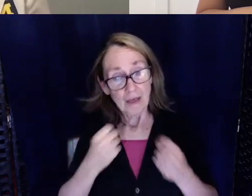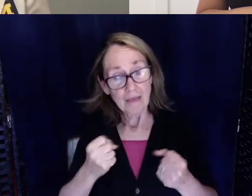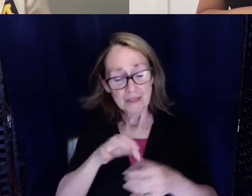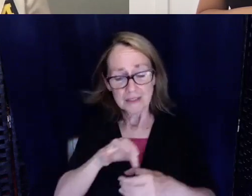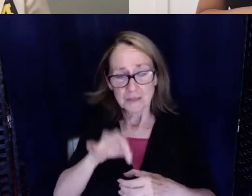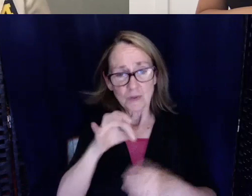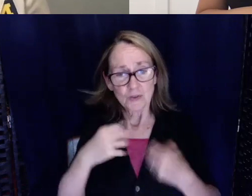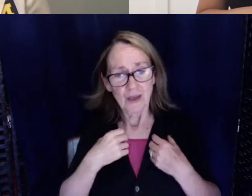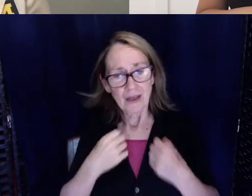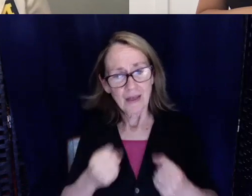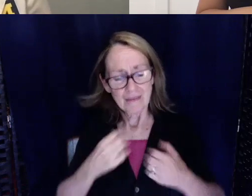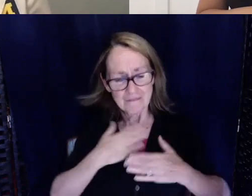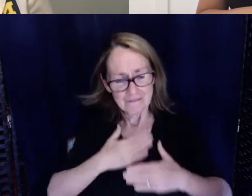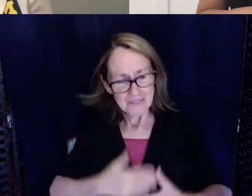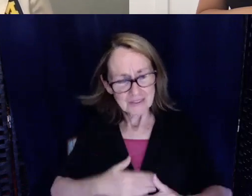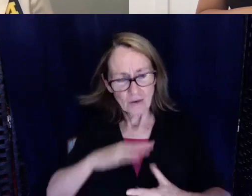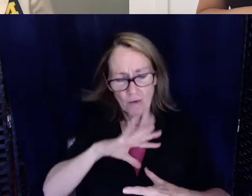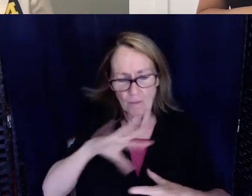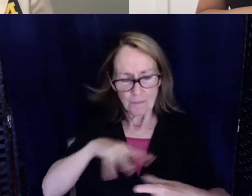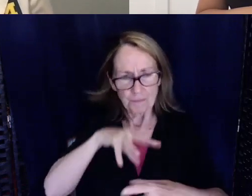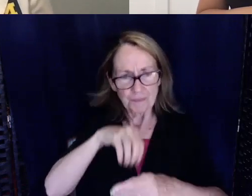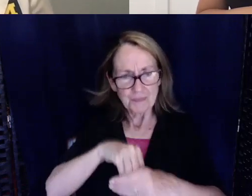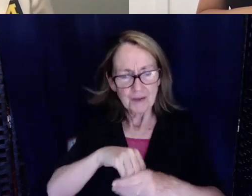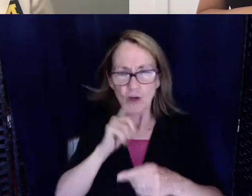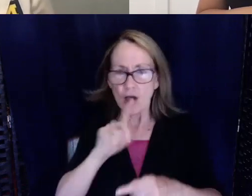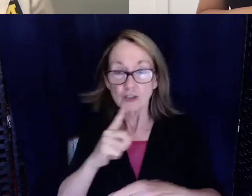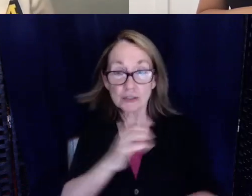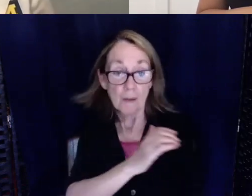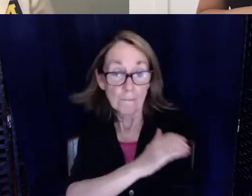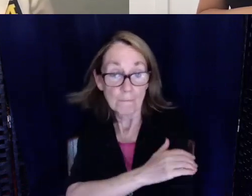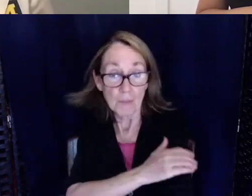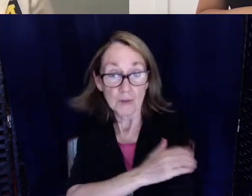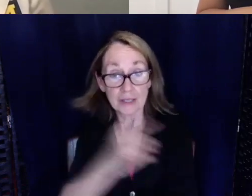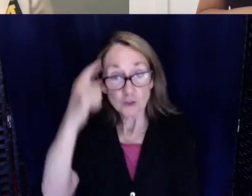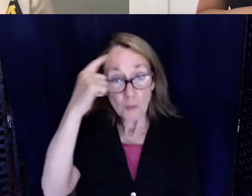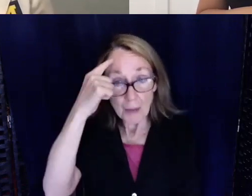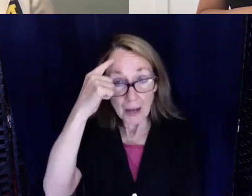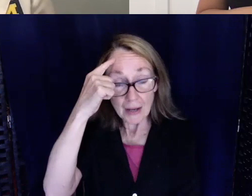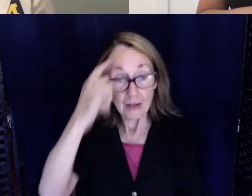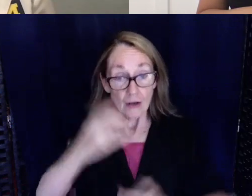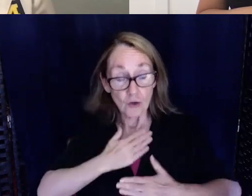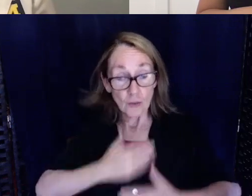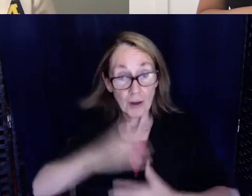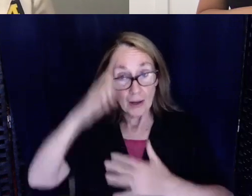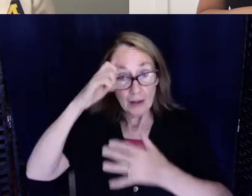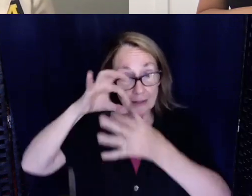physical health, it's not just your blood pressure. It's your mind and your body and your soul and you want to take care of all